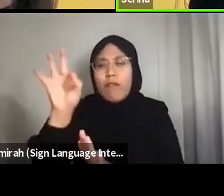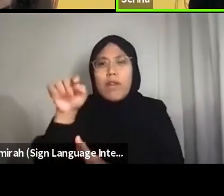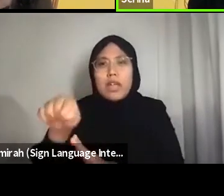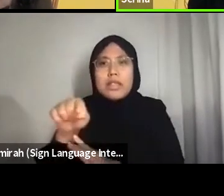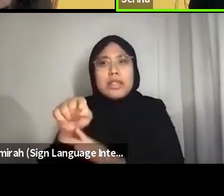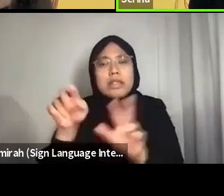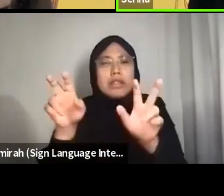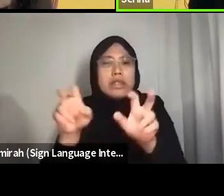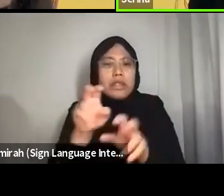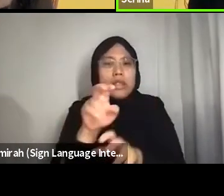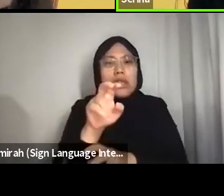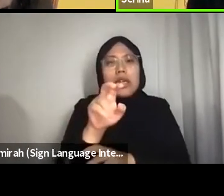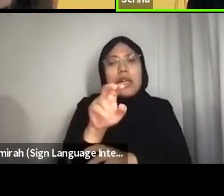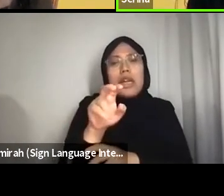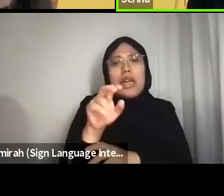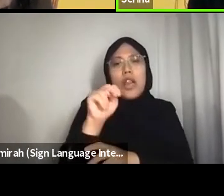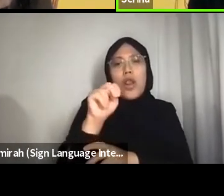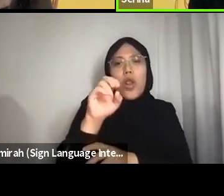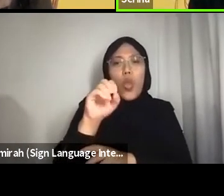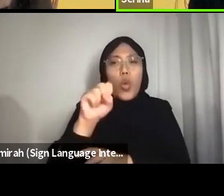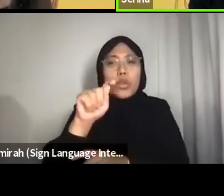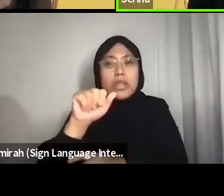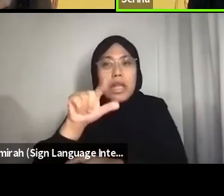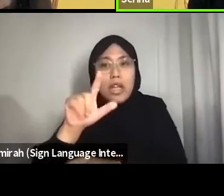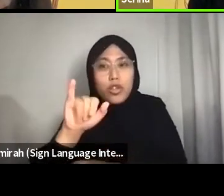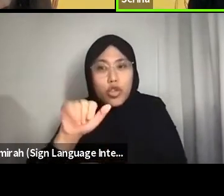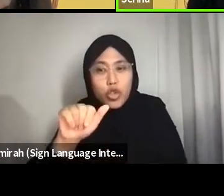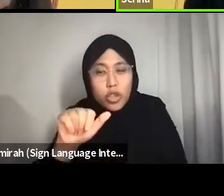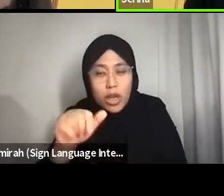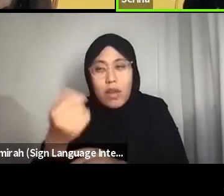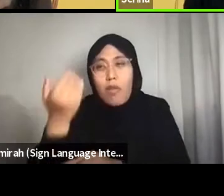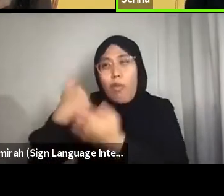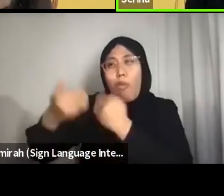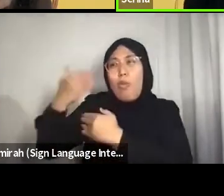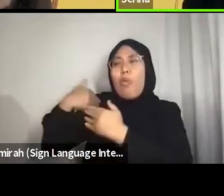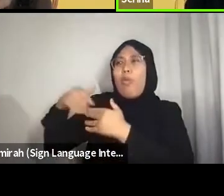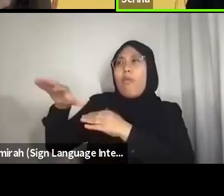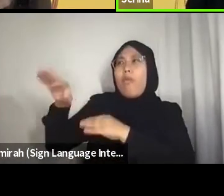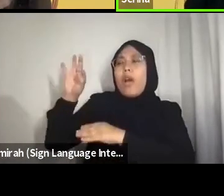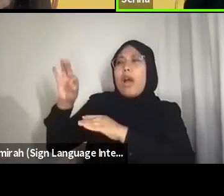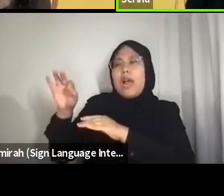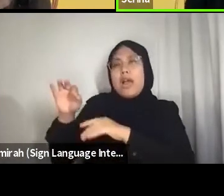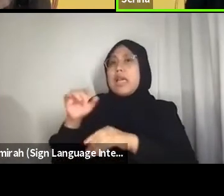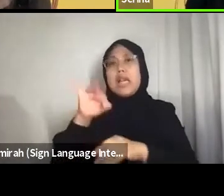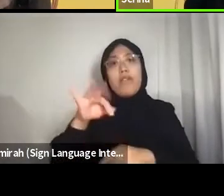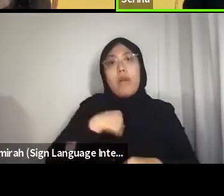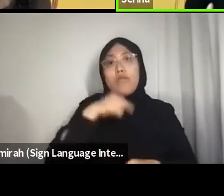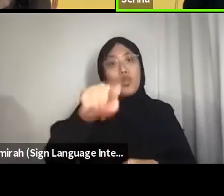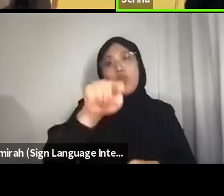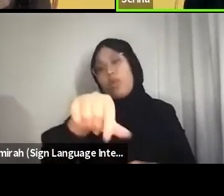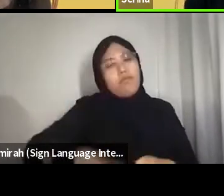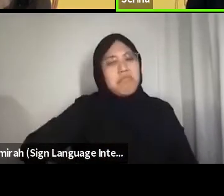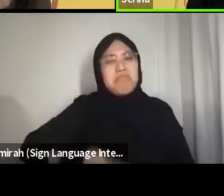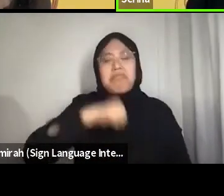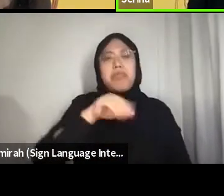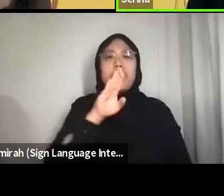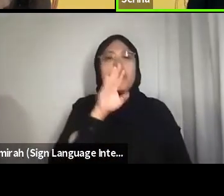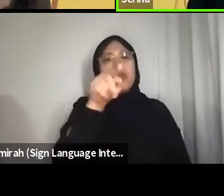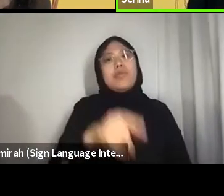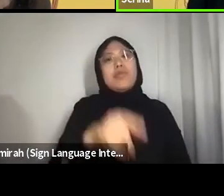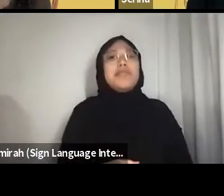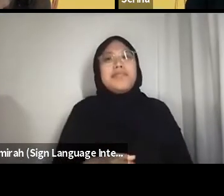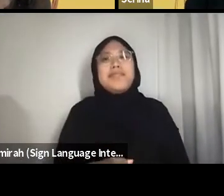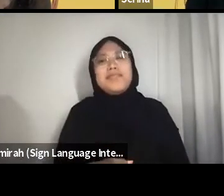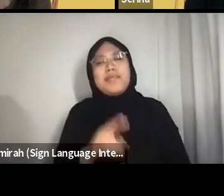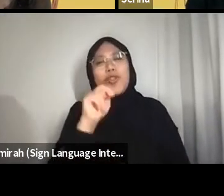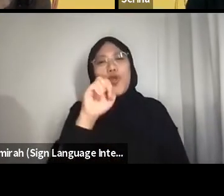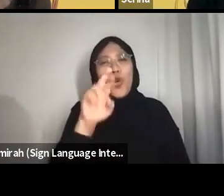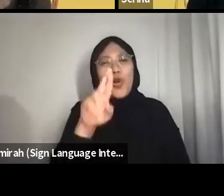these roots, these origins that are there but are buried. If I was you I would be so proud of you, to be you. I really wanted to say that.